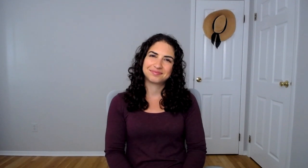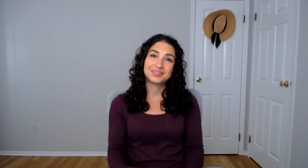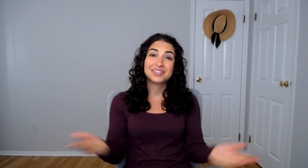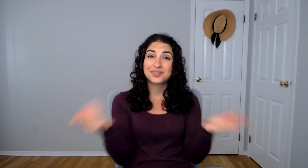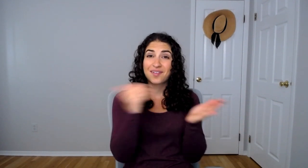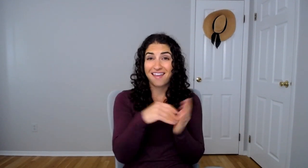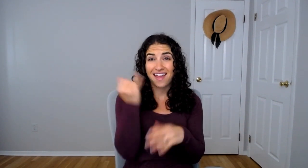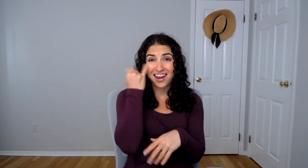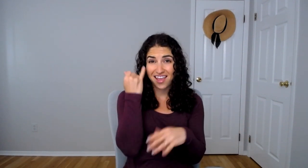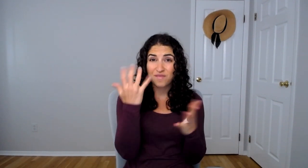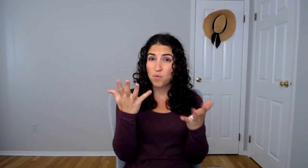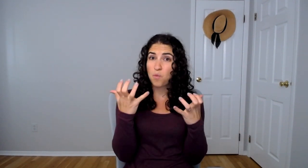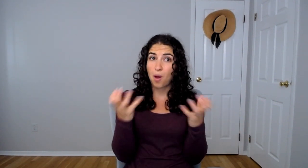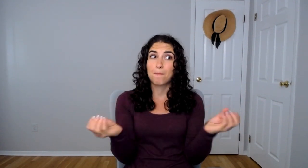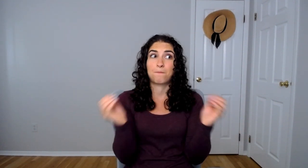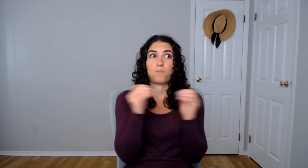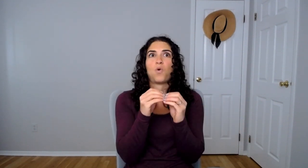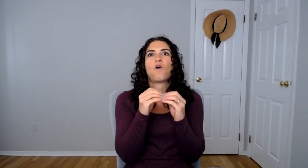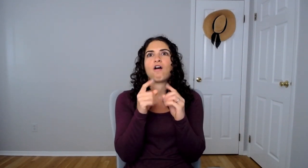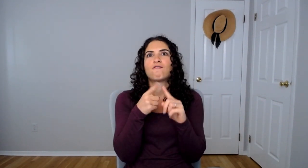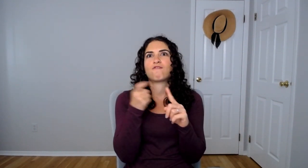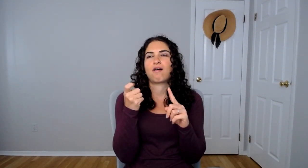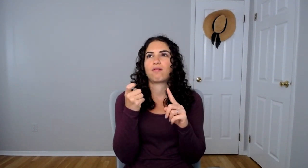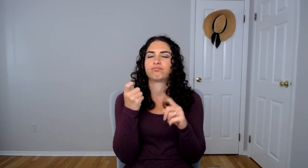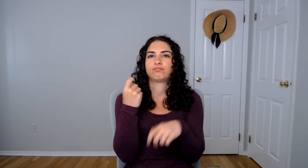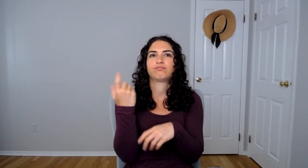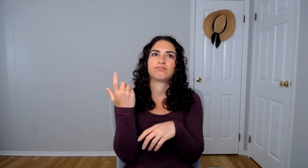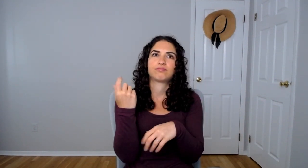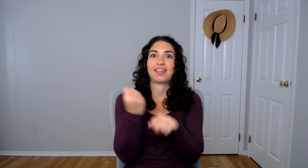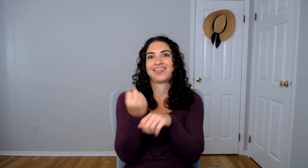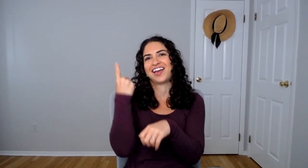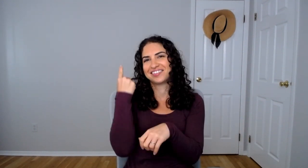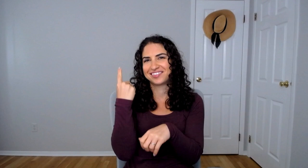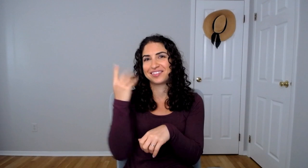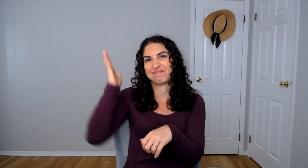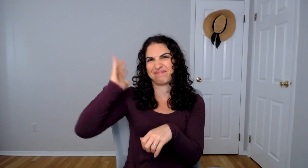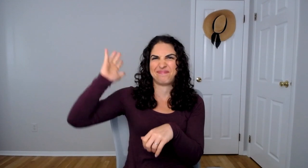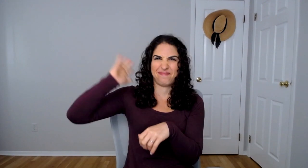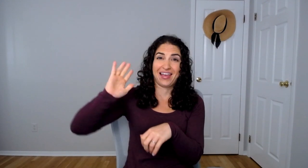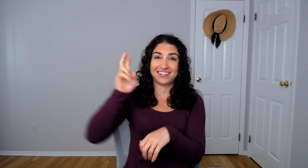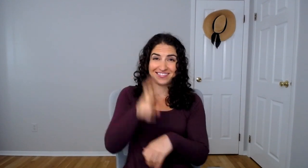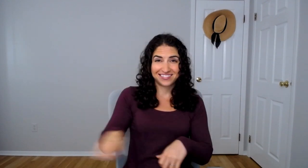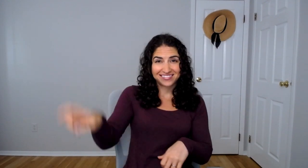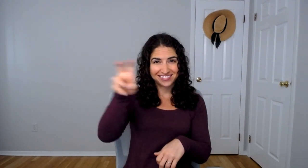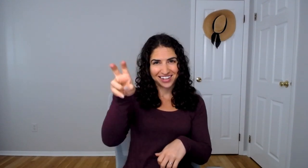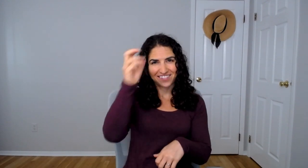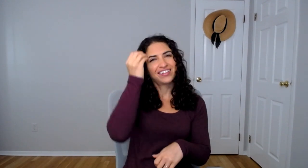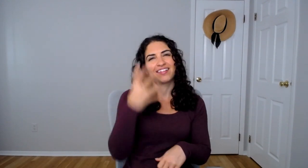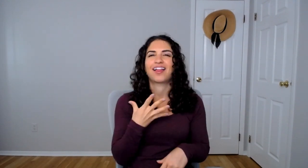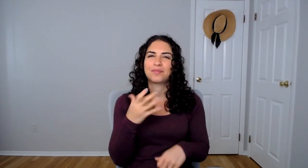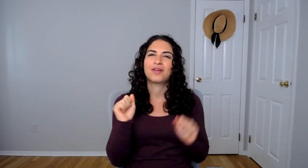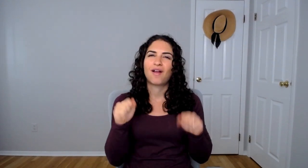So again, if you want more from last year's past travels, let me know